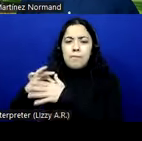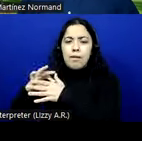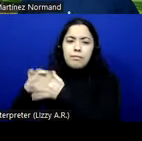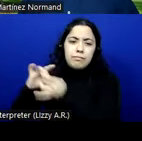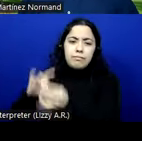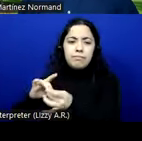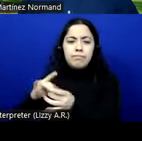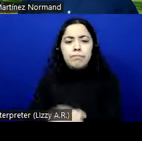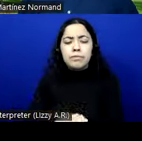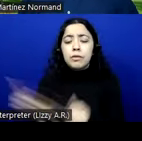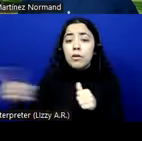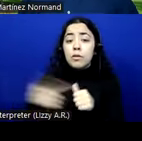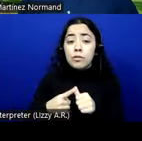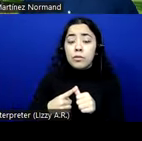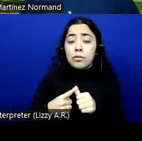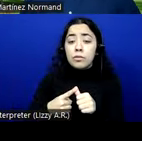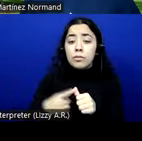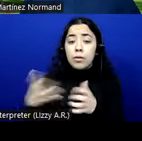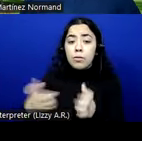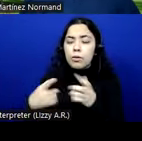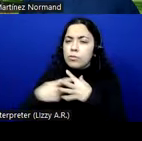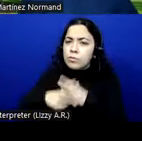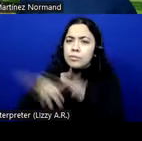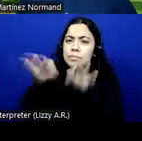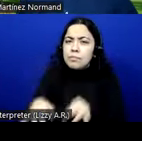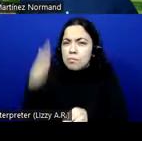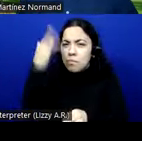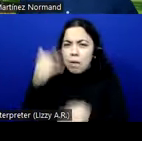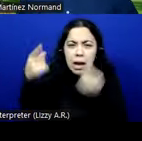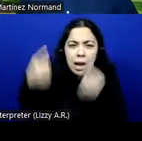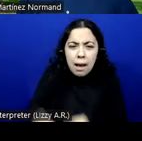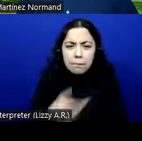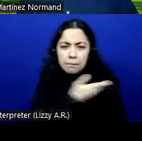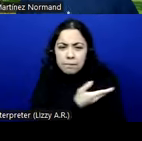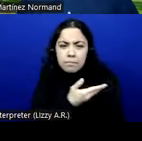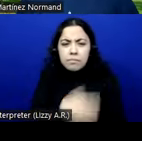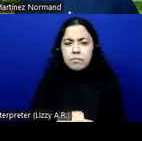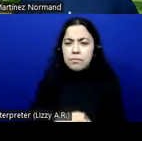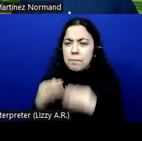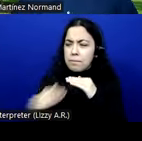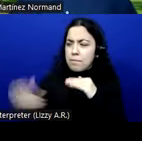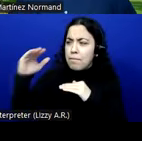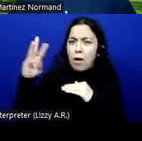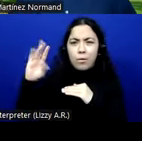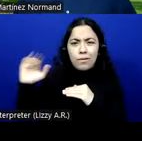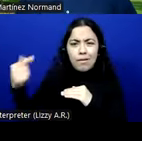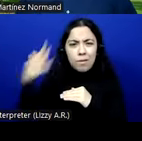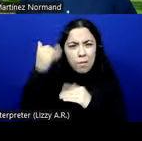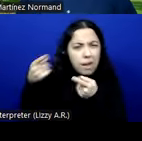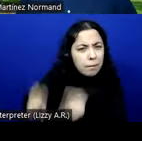like to first start to explain why this happened and then try to go into the details of what